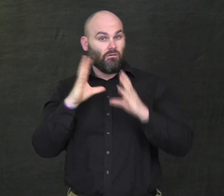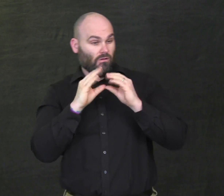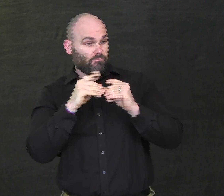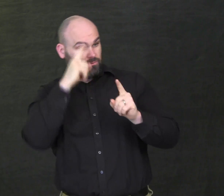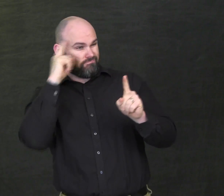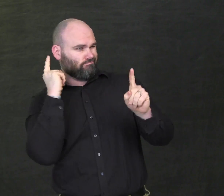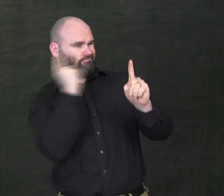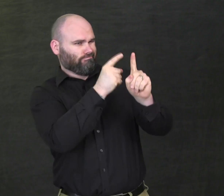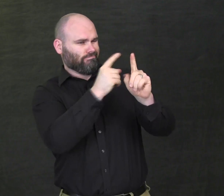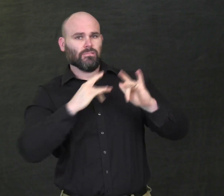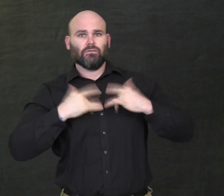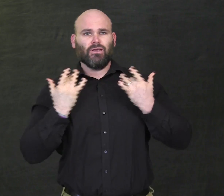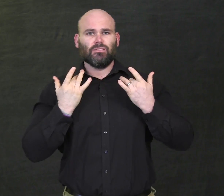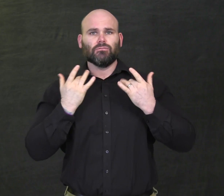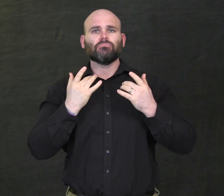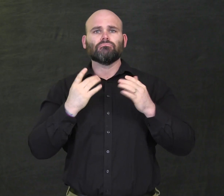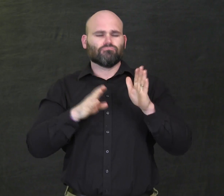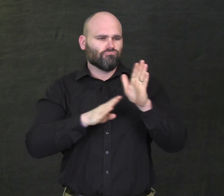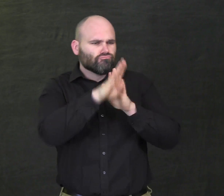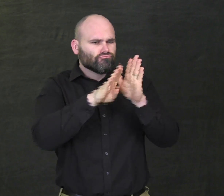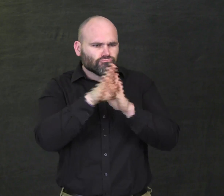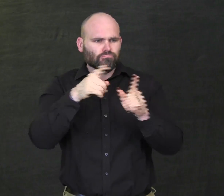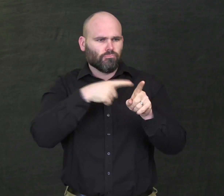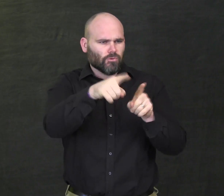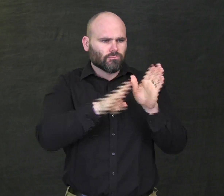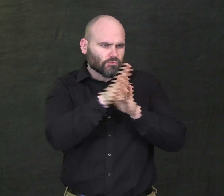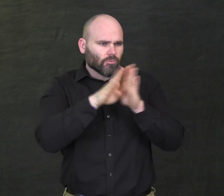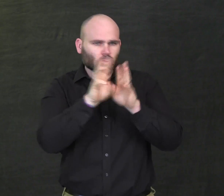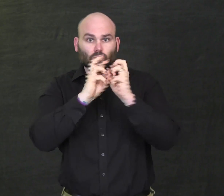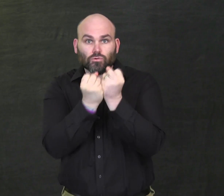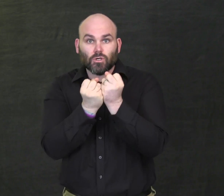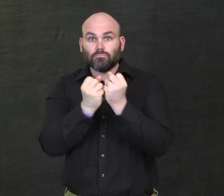The primary goal of this event is to provide a venue